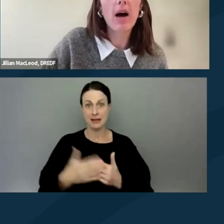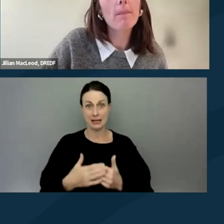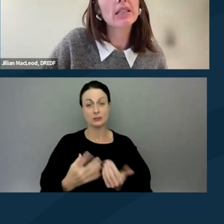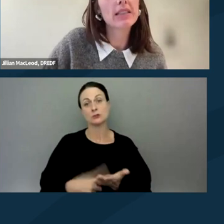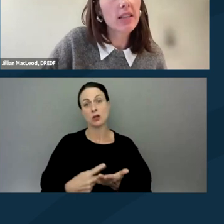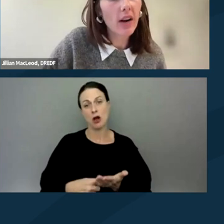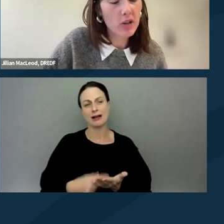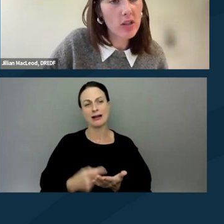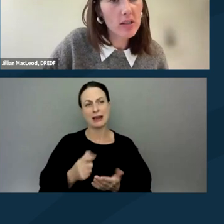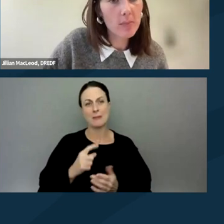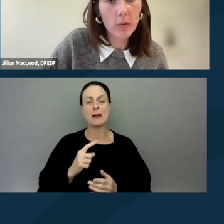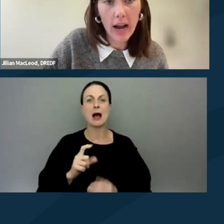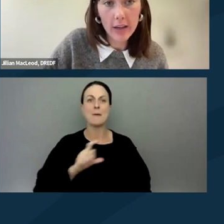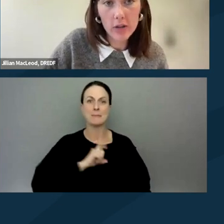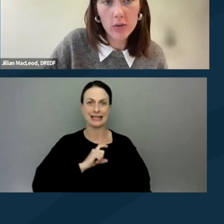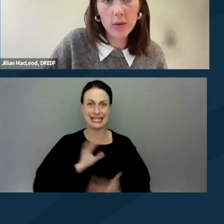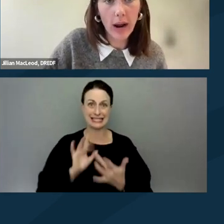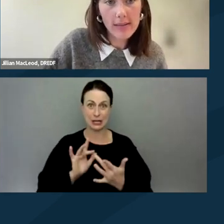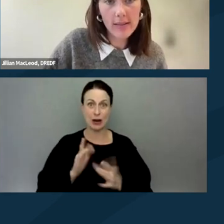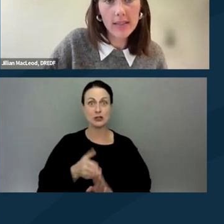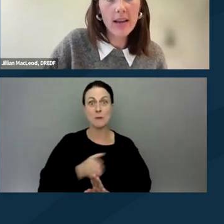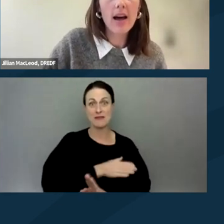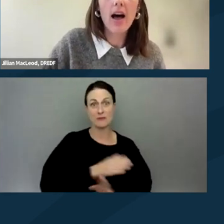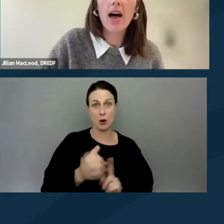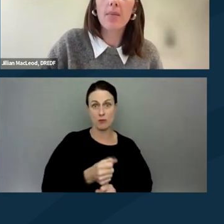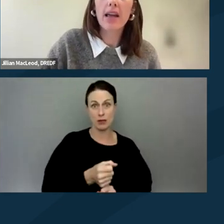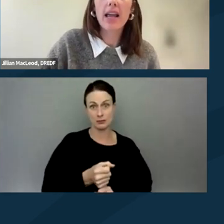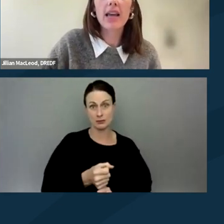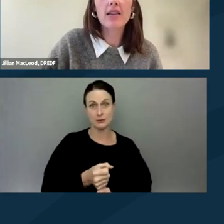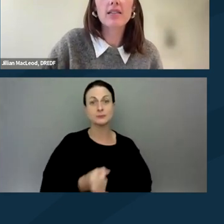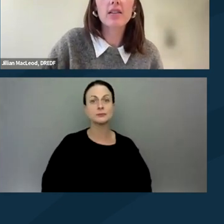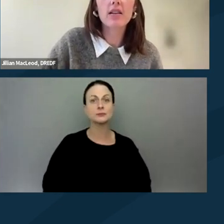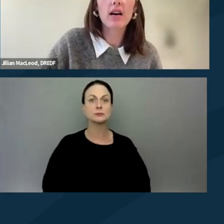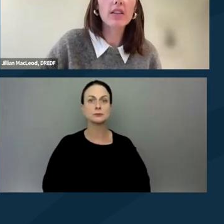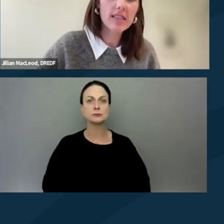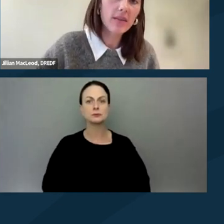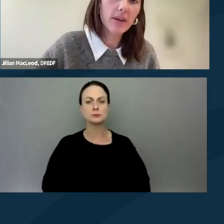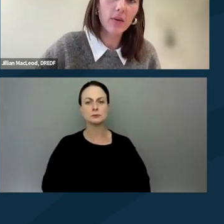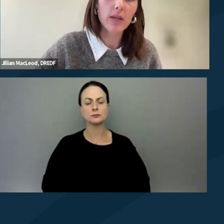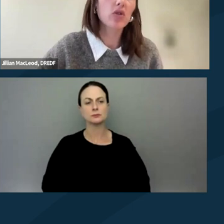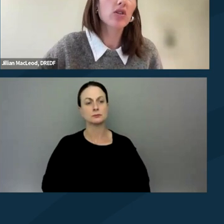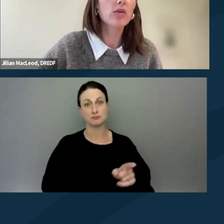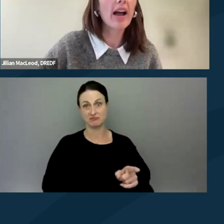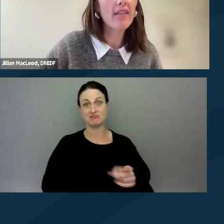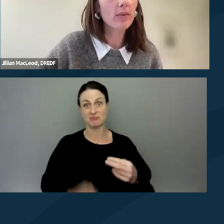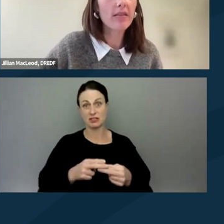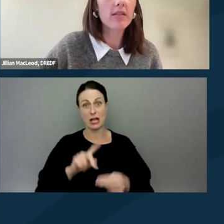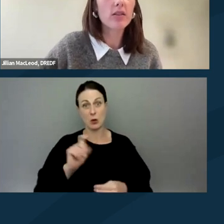about police interactions prior to arrest. And on this slide, we have a question, do I have a right